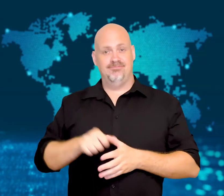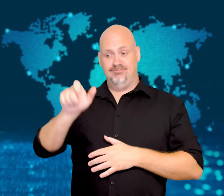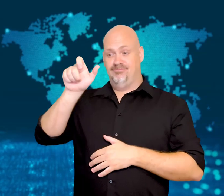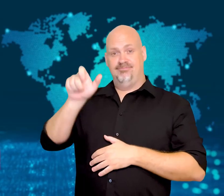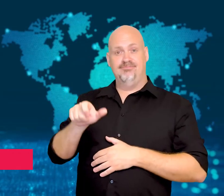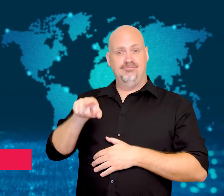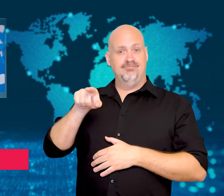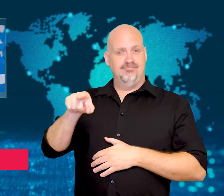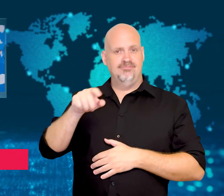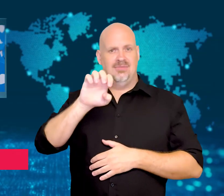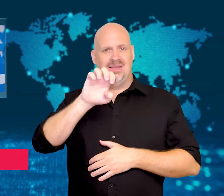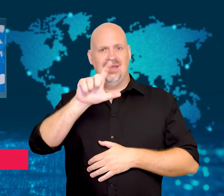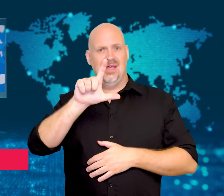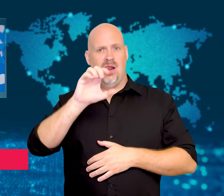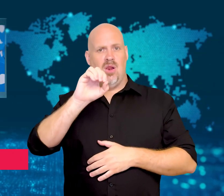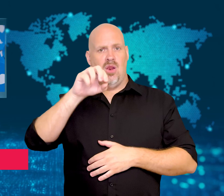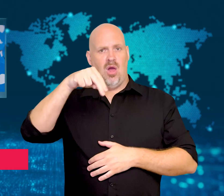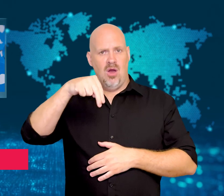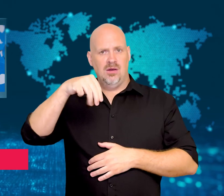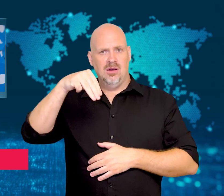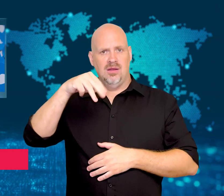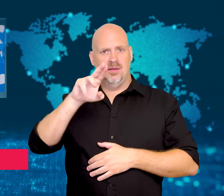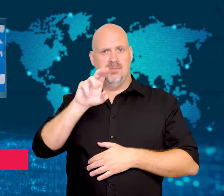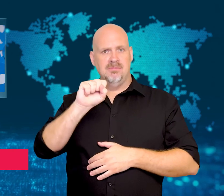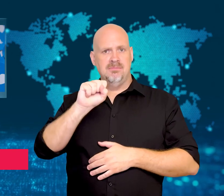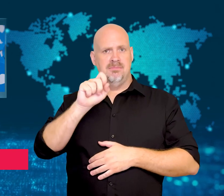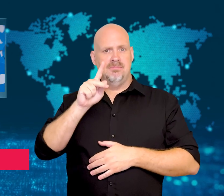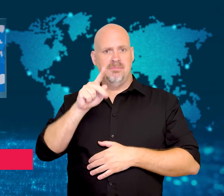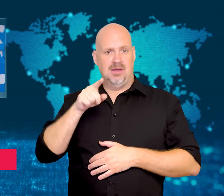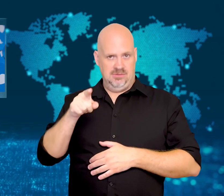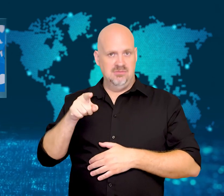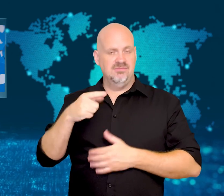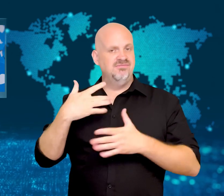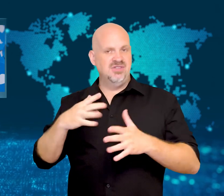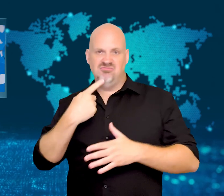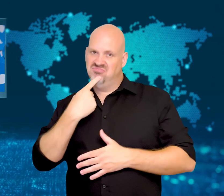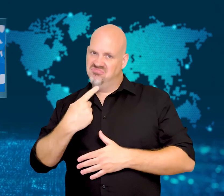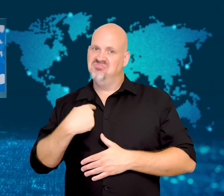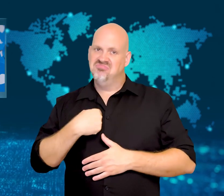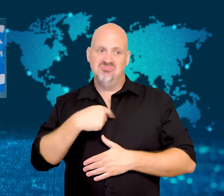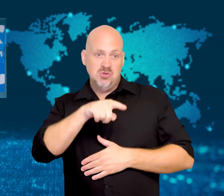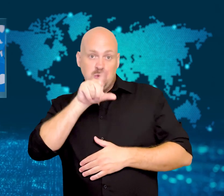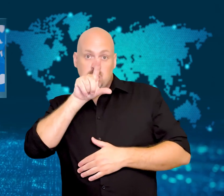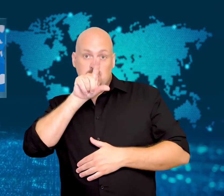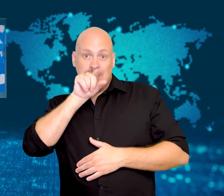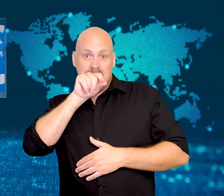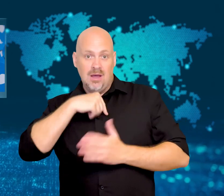[GAVIN]: Elon Musk has threatened to walk away from the deal